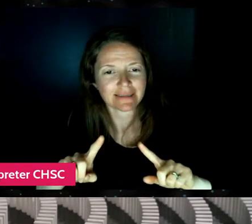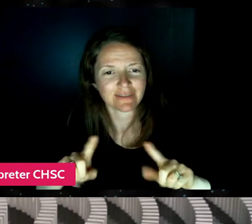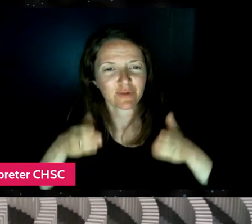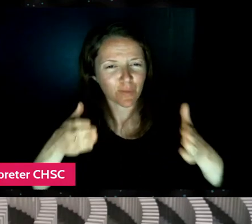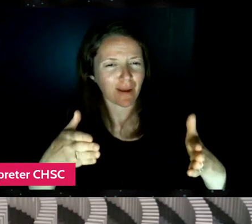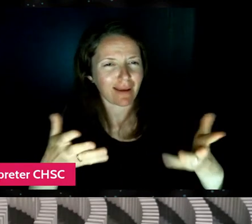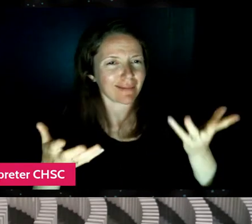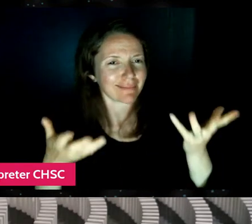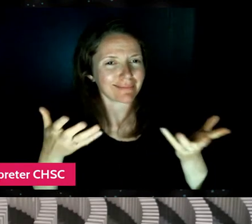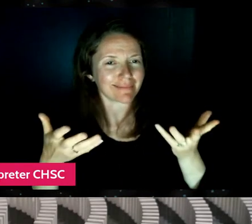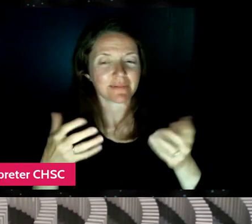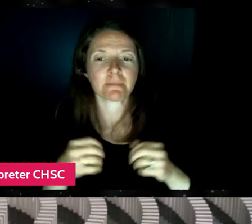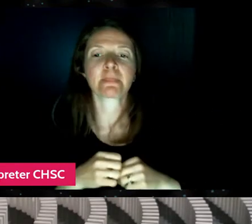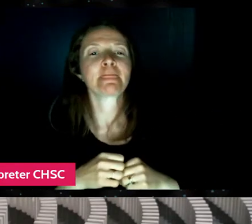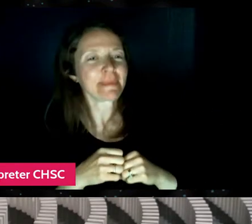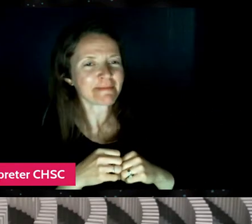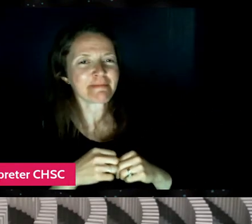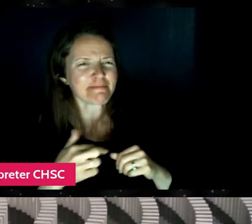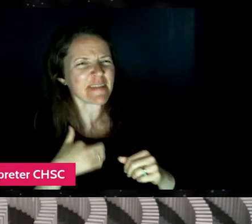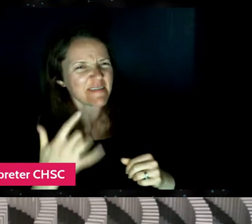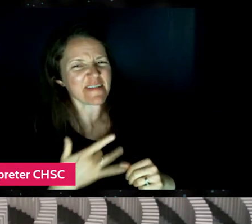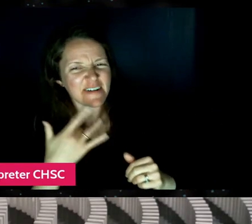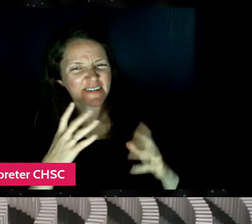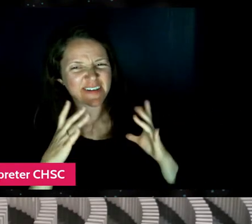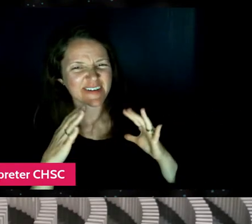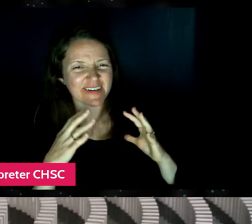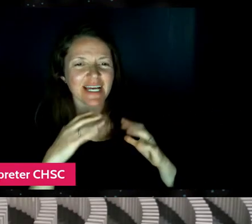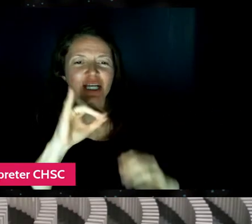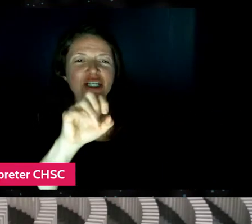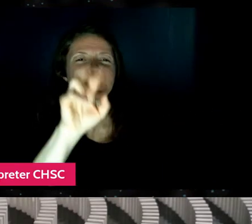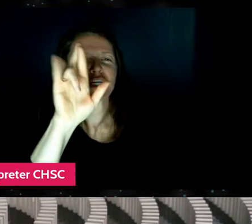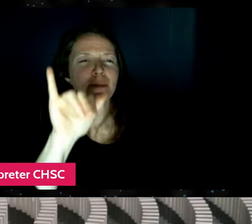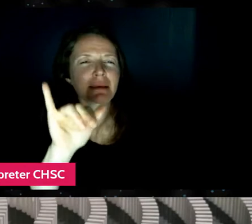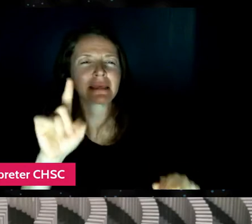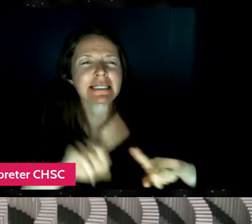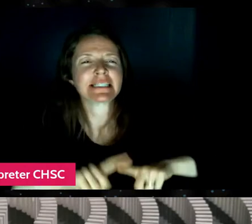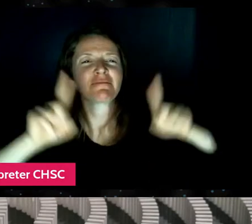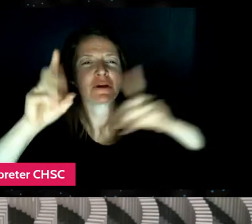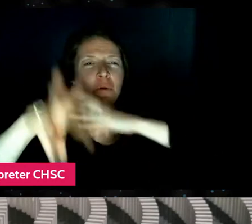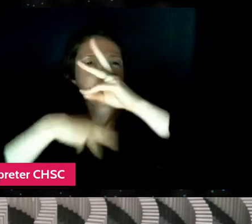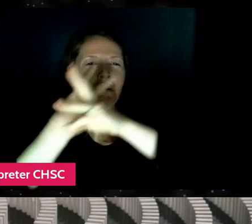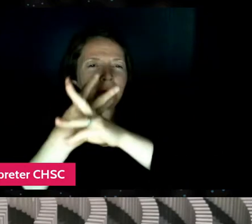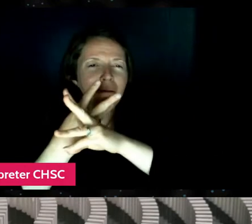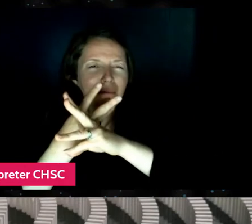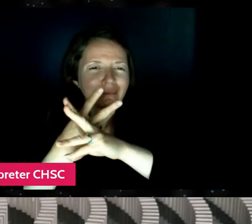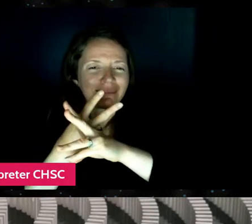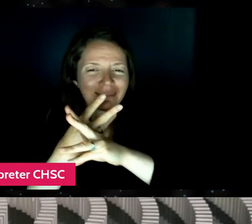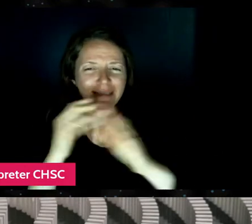Yeah. I thought it was really cool. I mean, Jeremy, he's in a whole different world making documentaries which is like very pro,